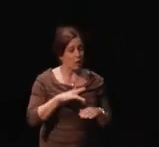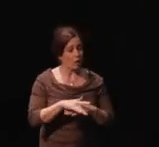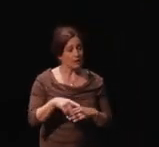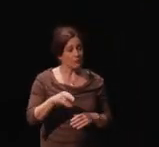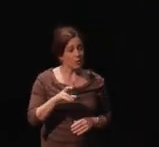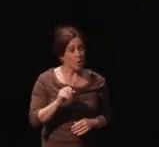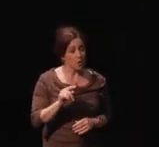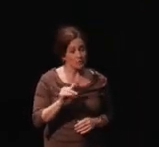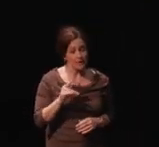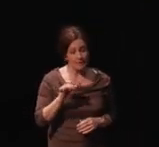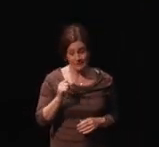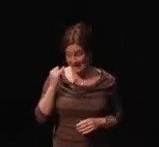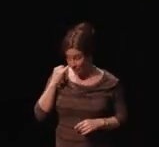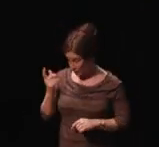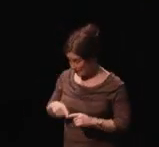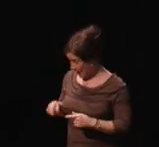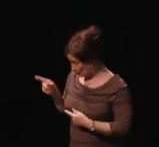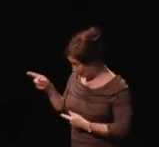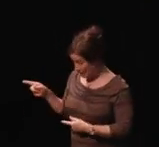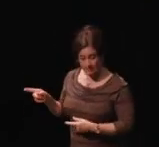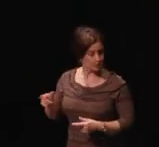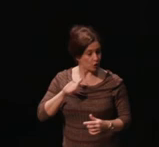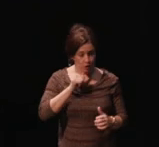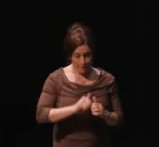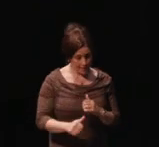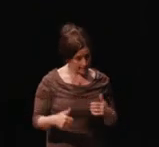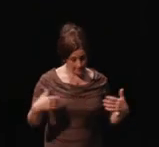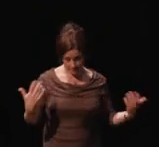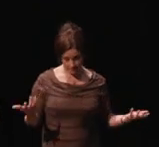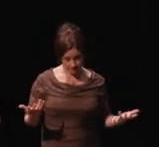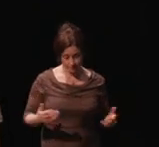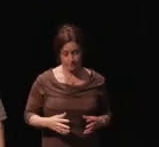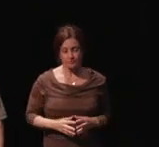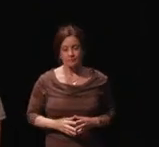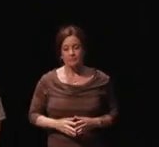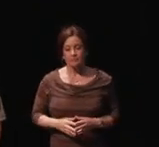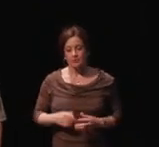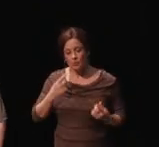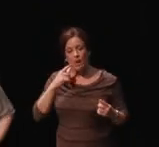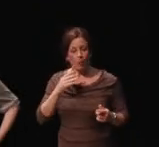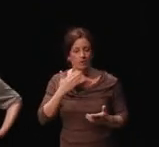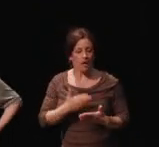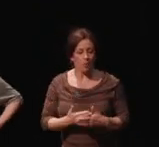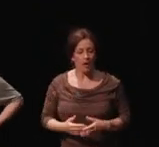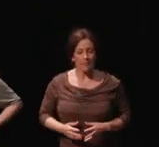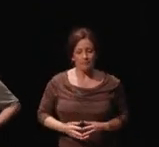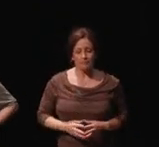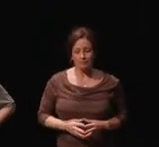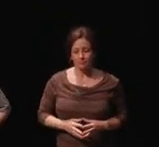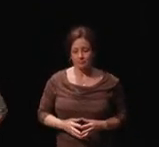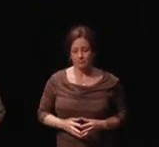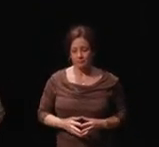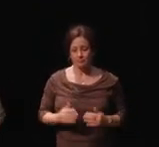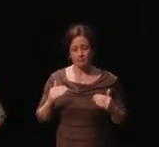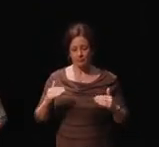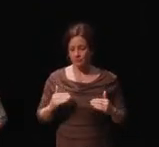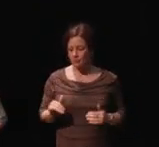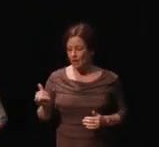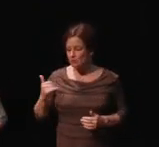Because if you can't do this, you're not passing.'' So that worked out really well, I also have forms,